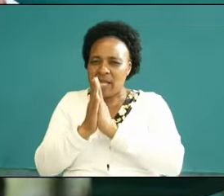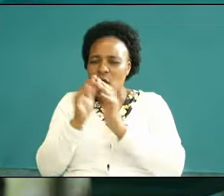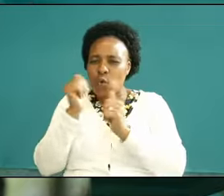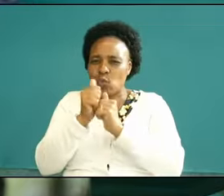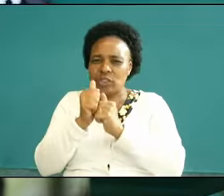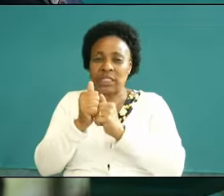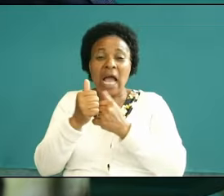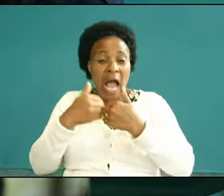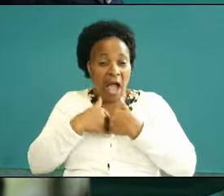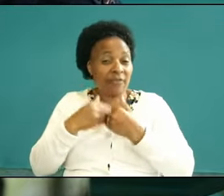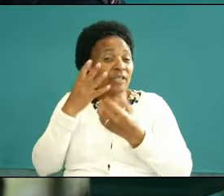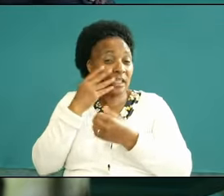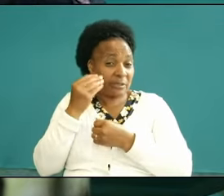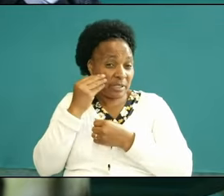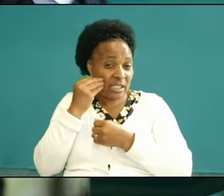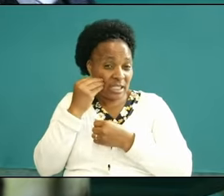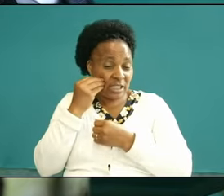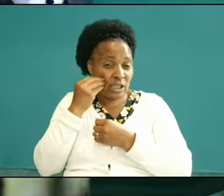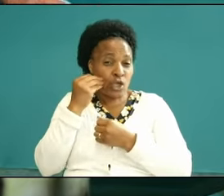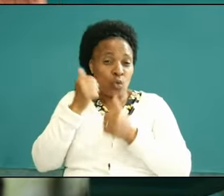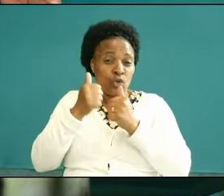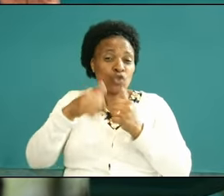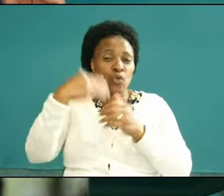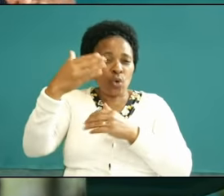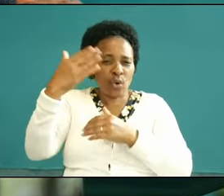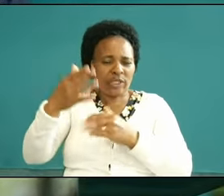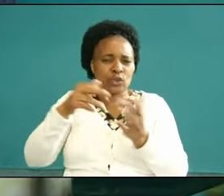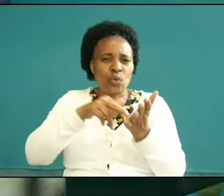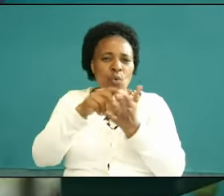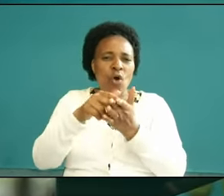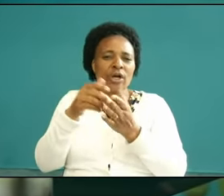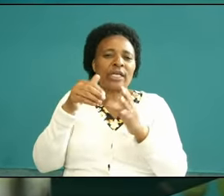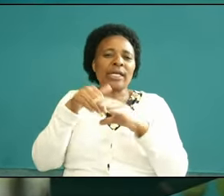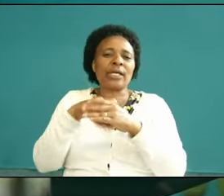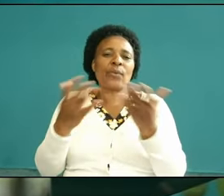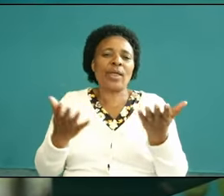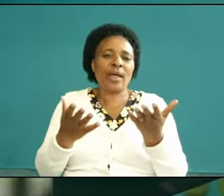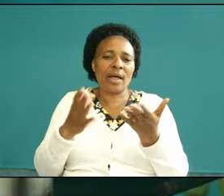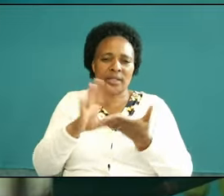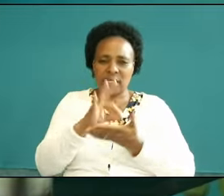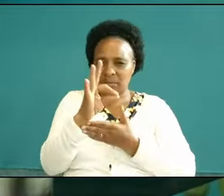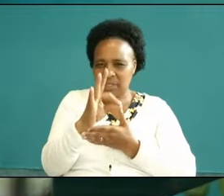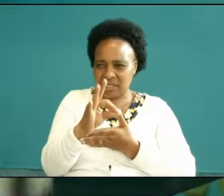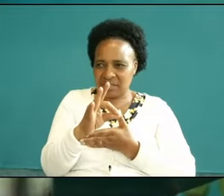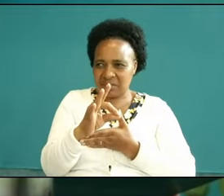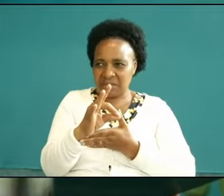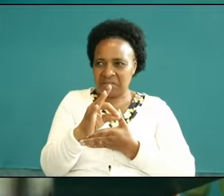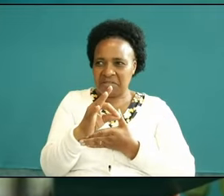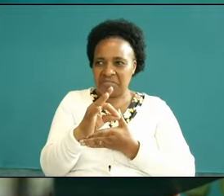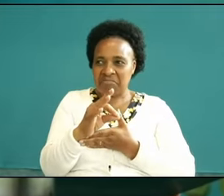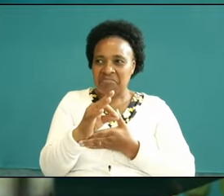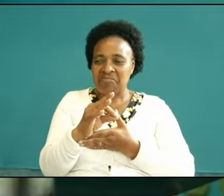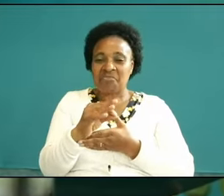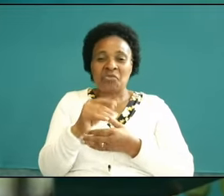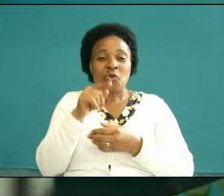with the Lord You Are Always walking in the spirit the spiritual atmosphere will change in your life